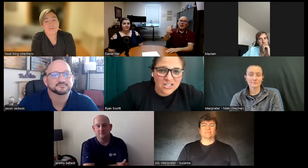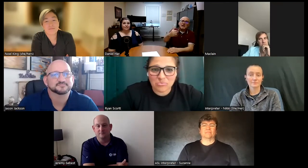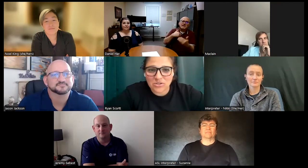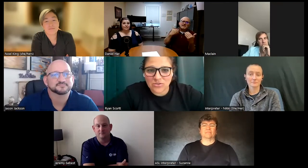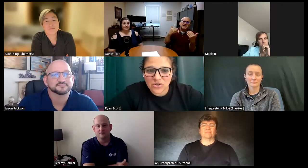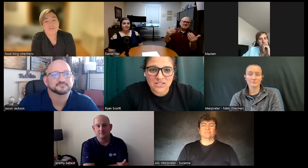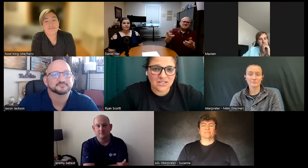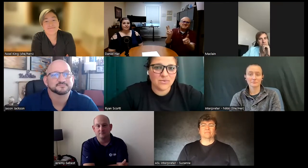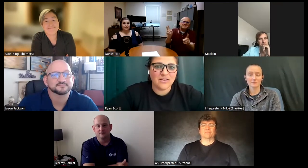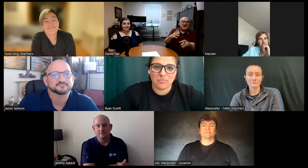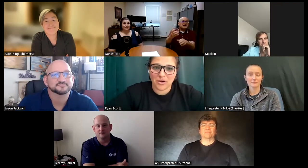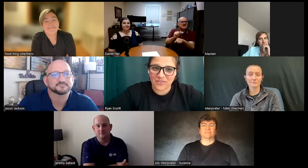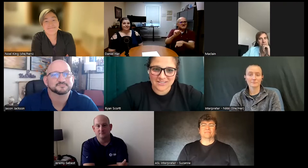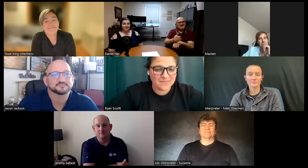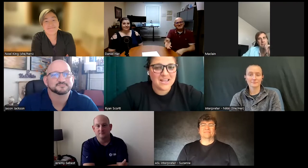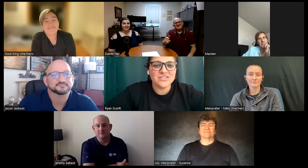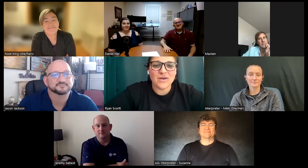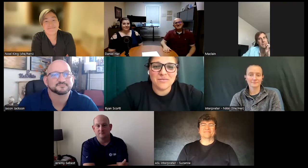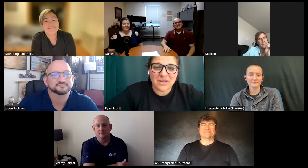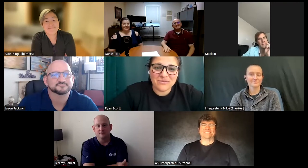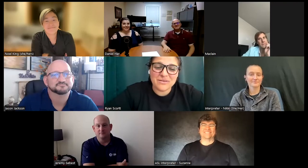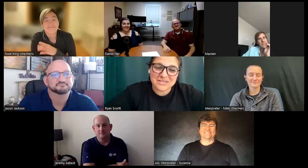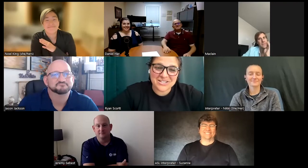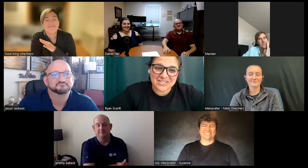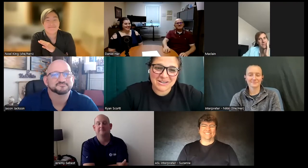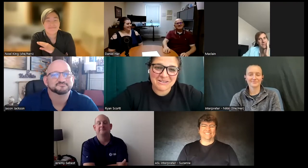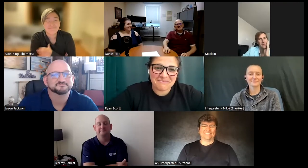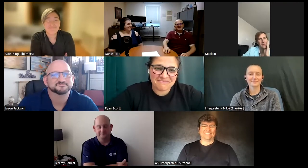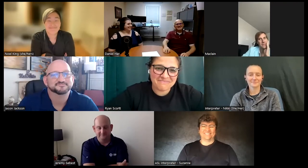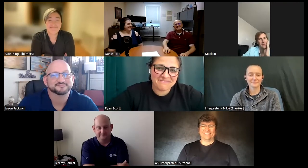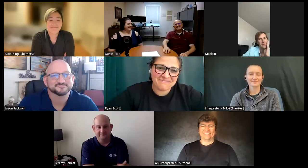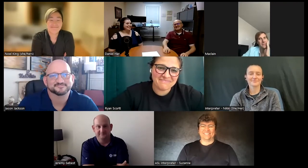computers and we're like perfect so I applied for the position here